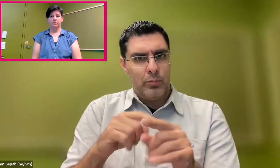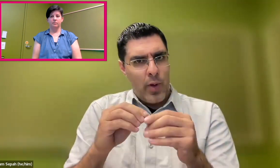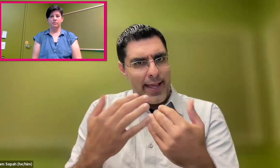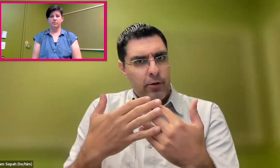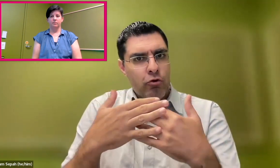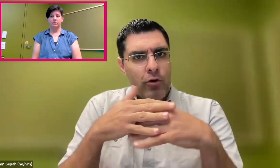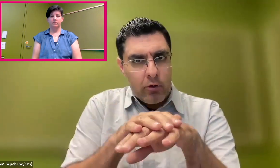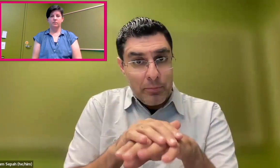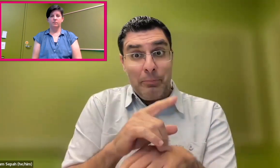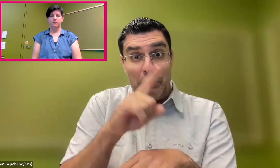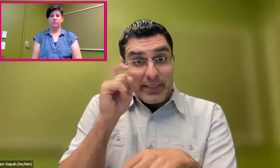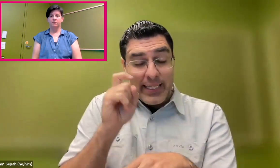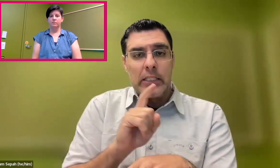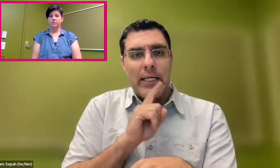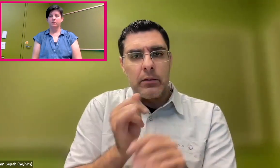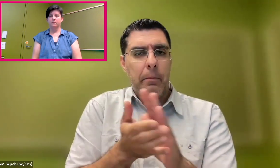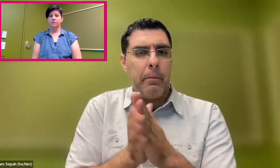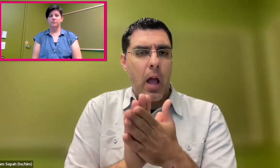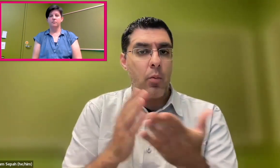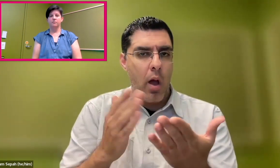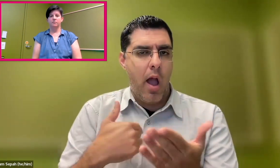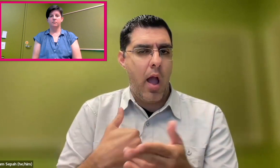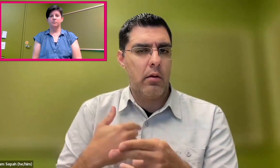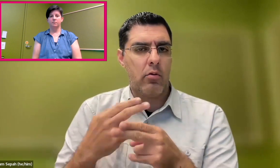and we need to make sure that they are integrated everywhere,